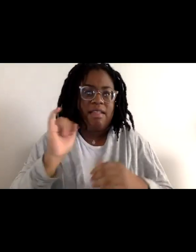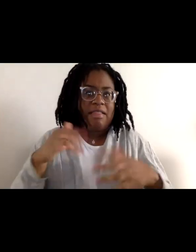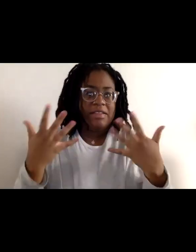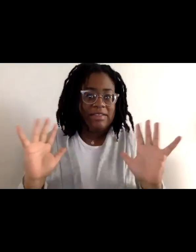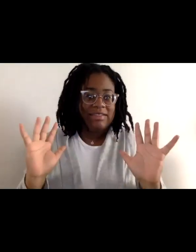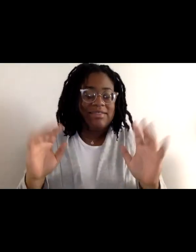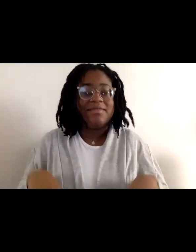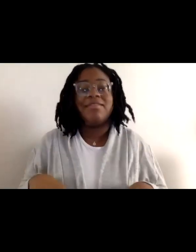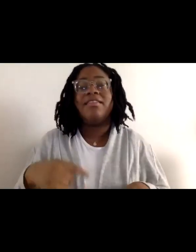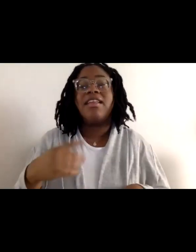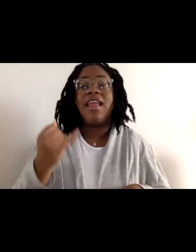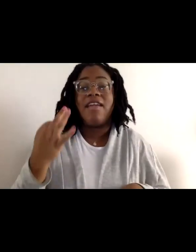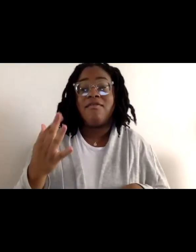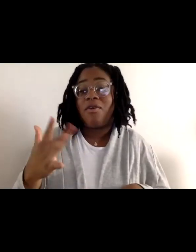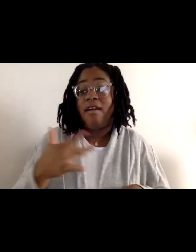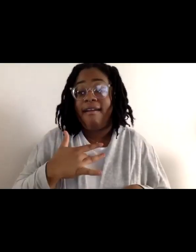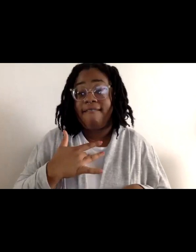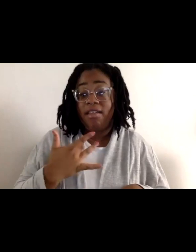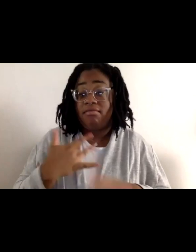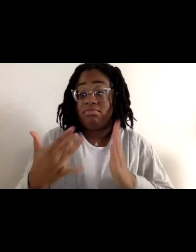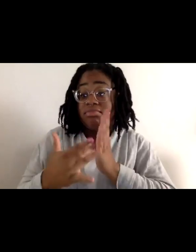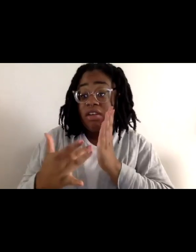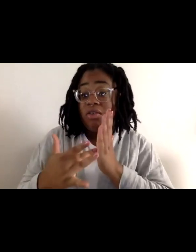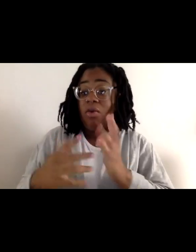If you have any technical issues or questions,